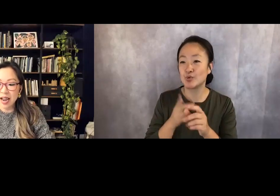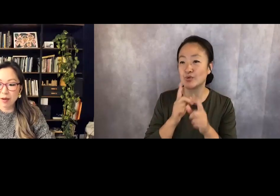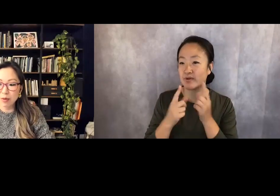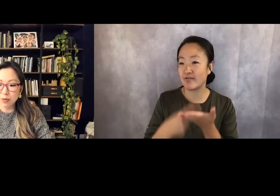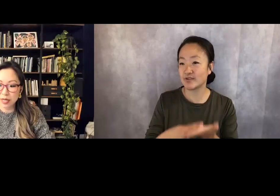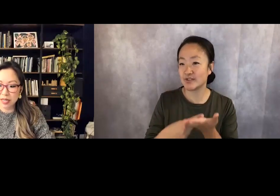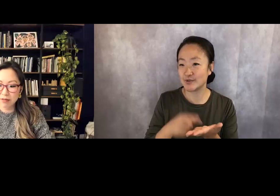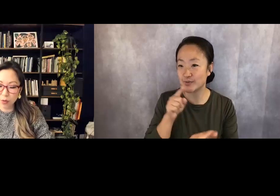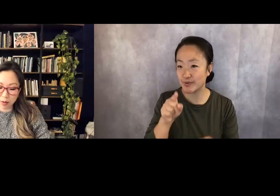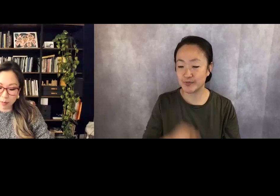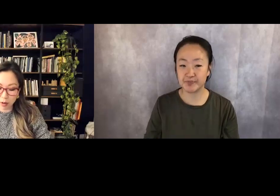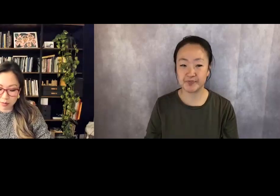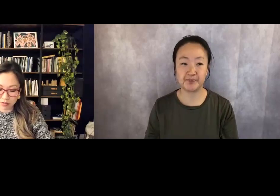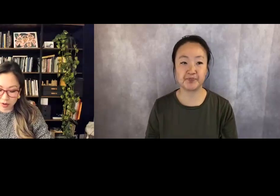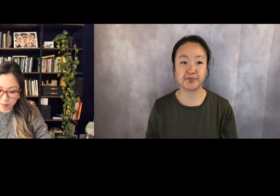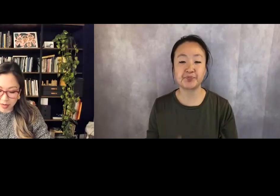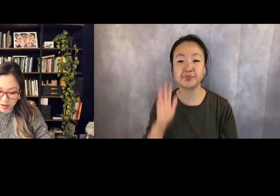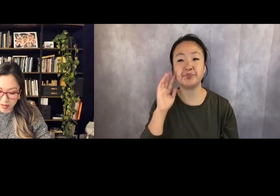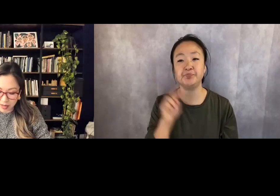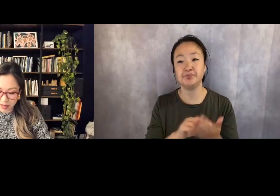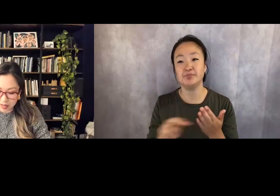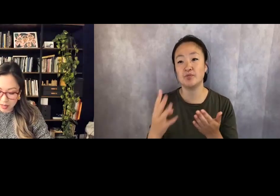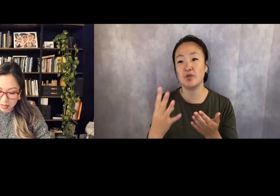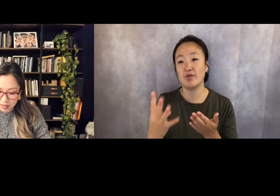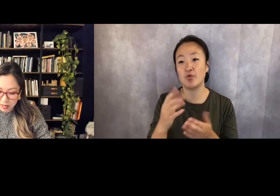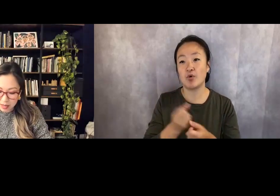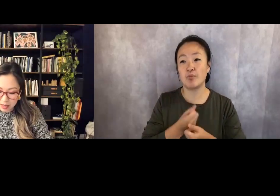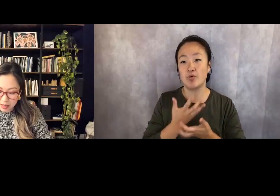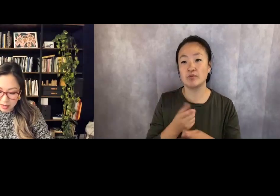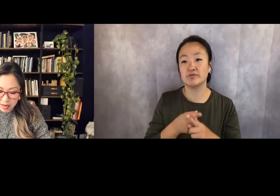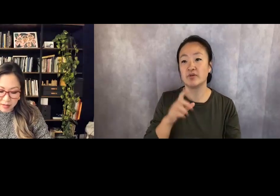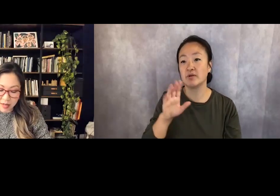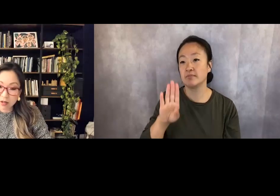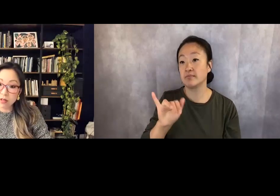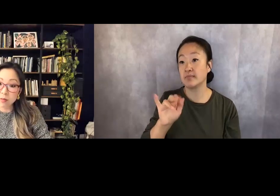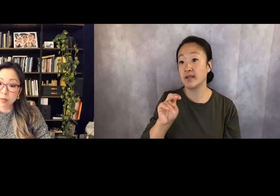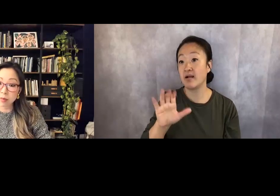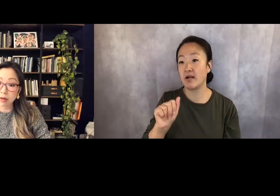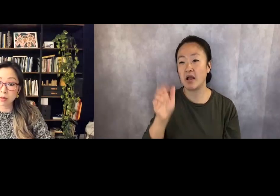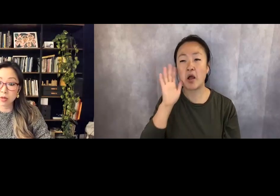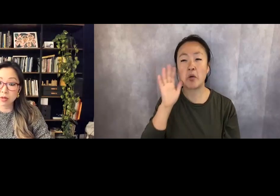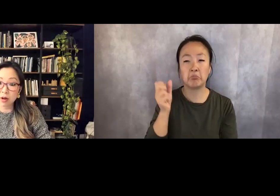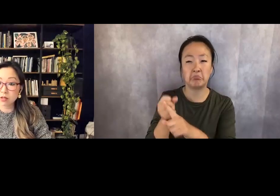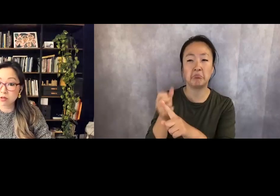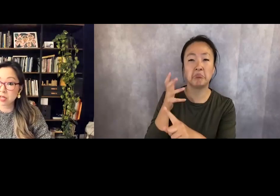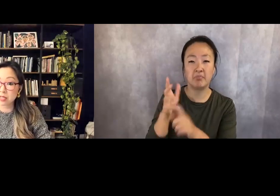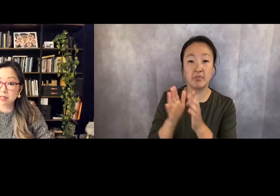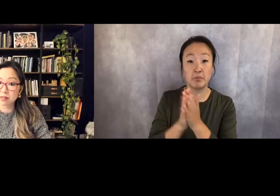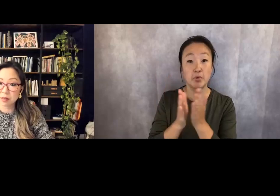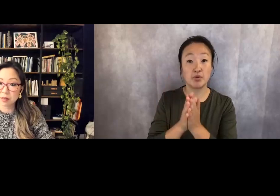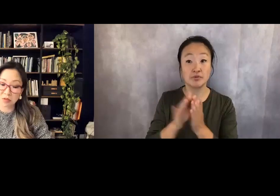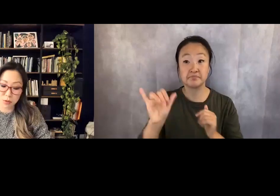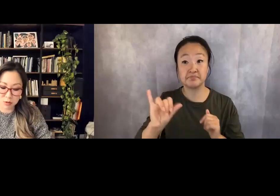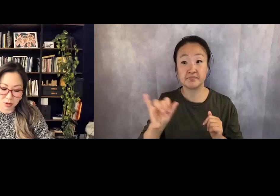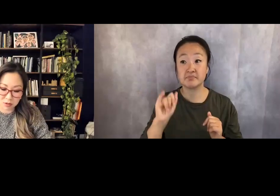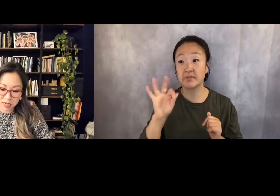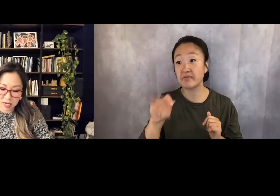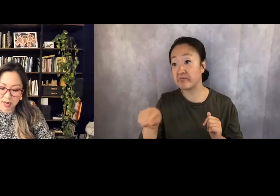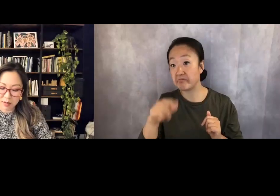I will read four poems from Bianca and I'll tell you a little bit about the book also, in case some of you don't know.